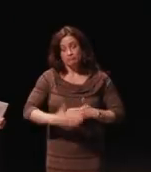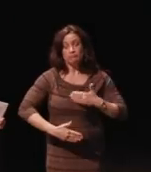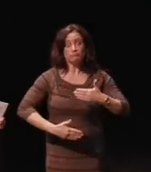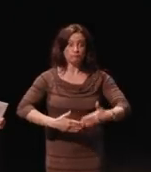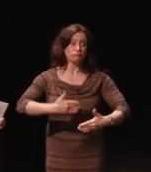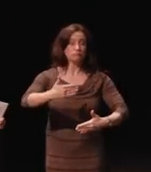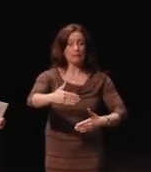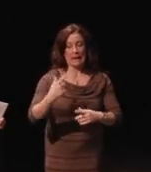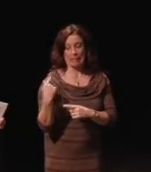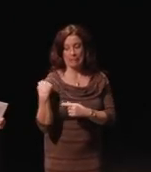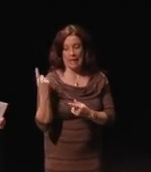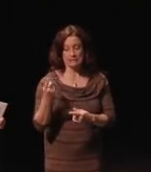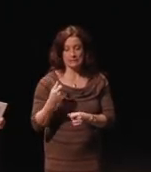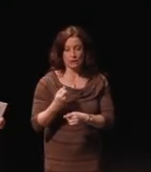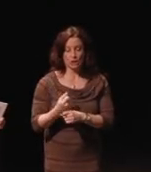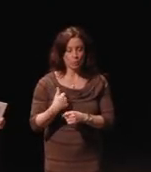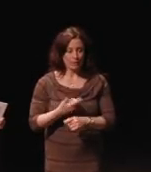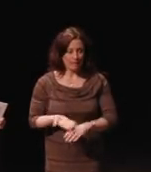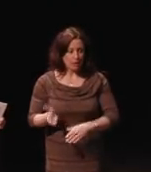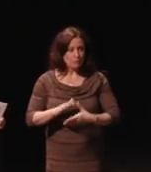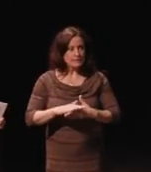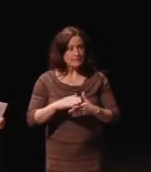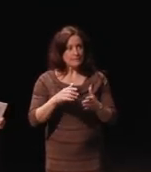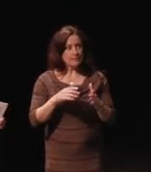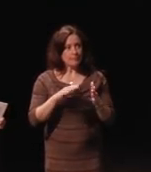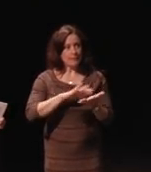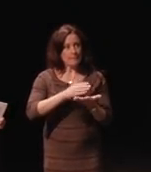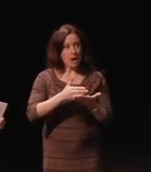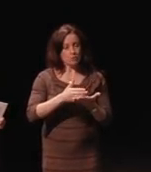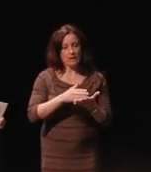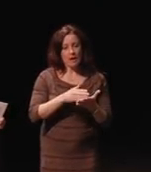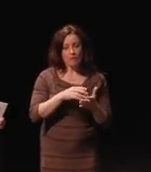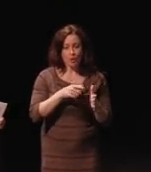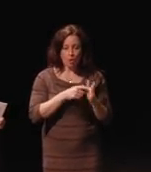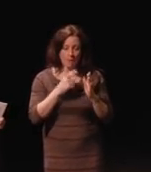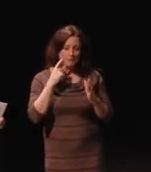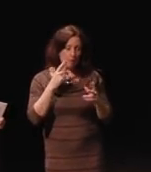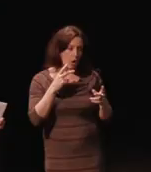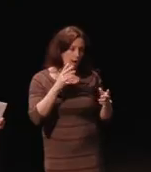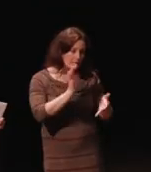we increased the amount of requirements for video description by 75 percent,